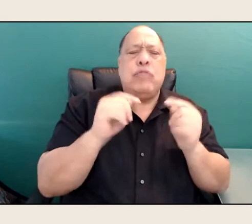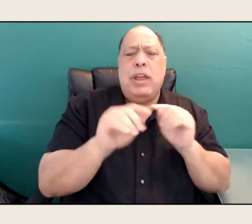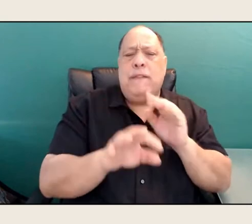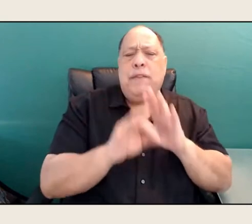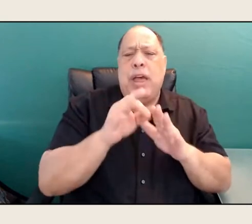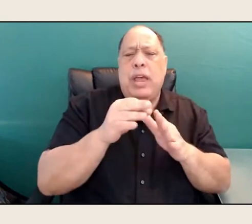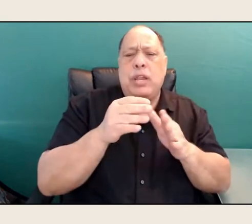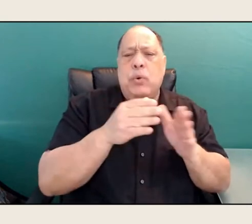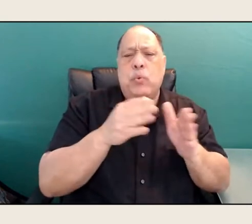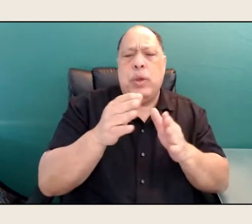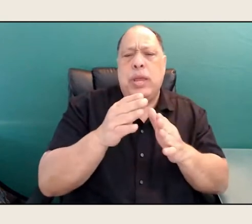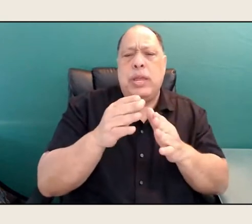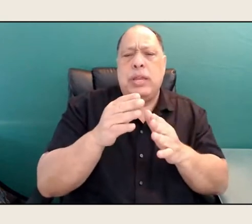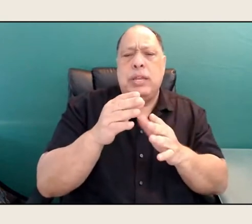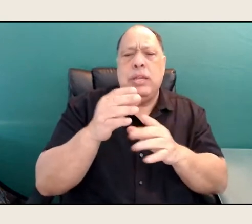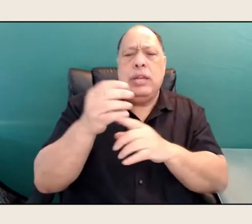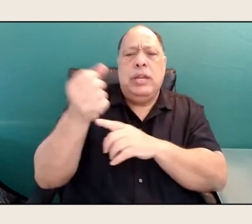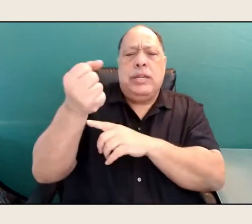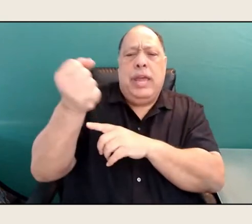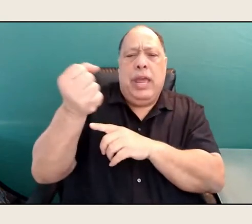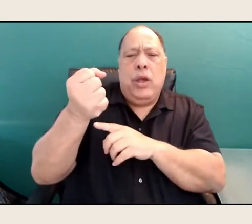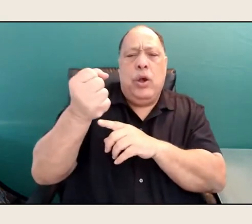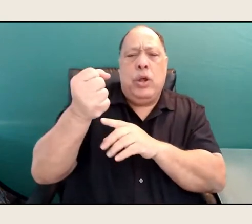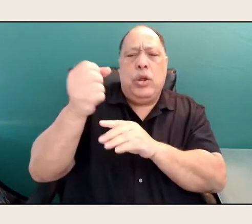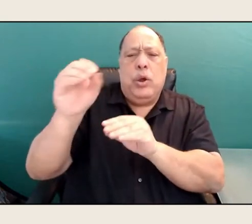I recall, I think Wilma Mankiller,